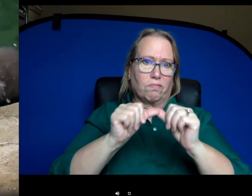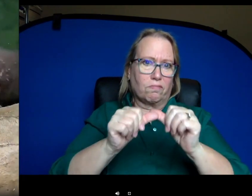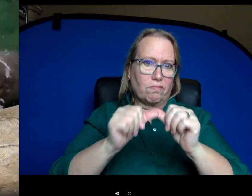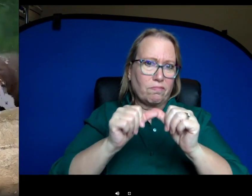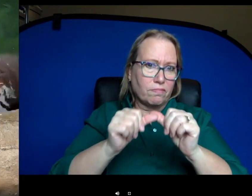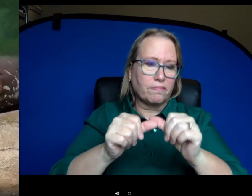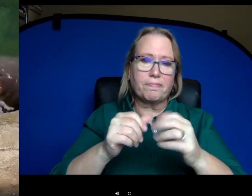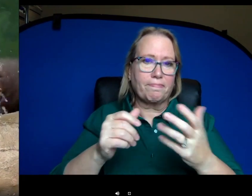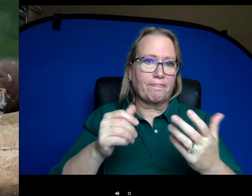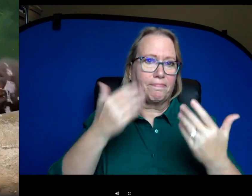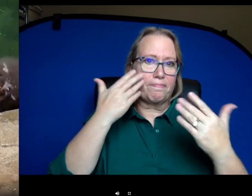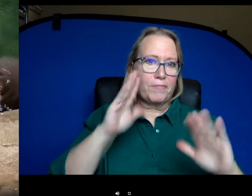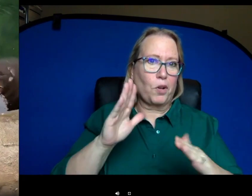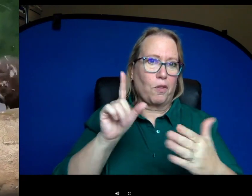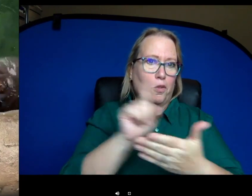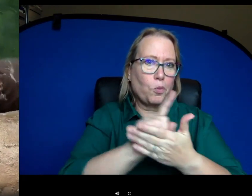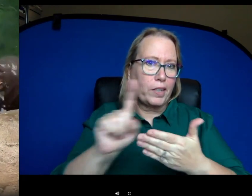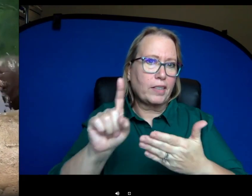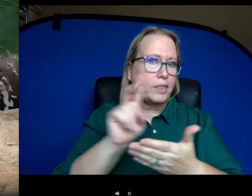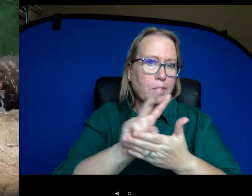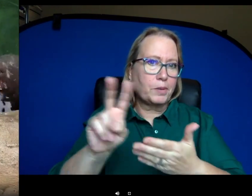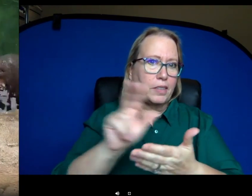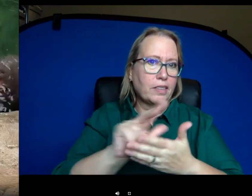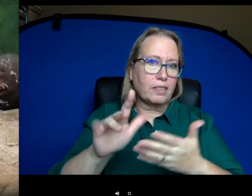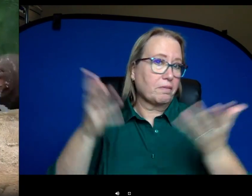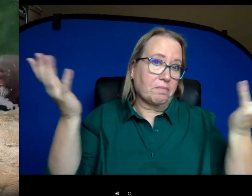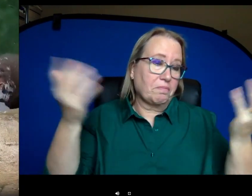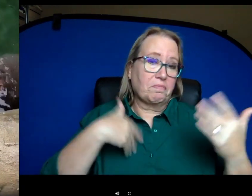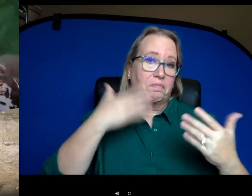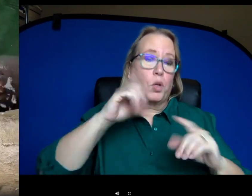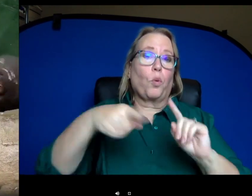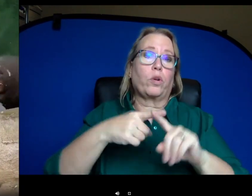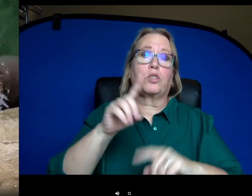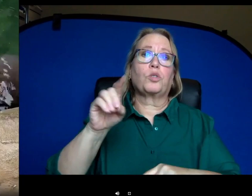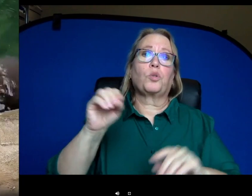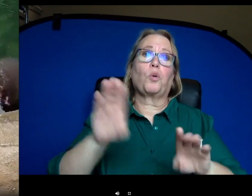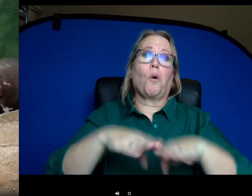depending on how everything goes, um when the zoo opens back up. But we hope you